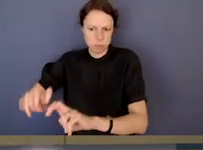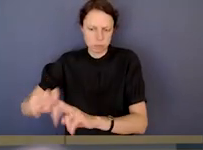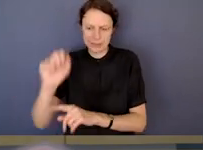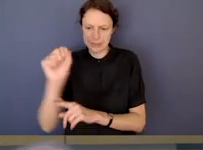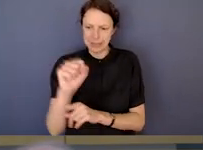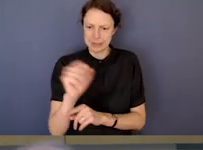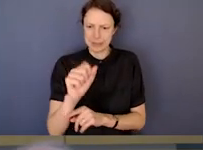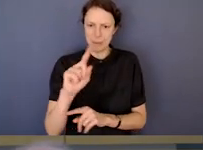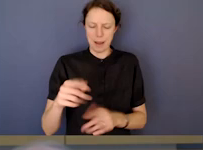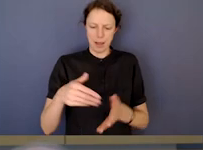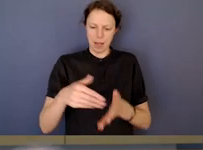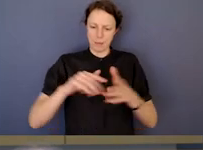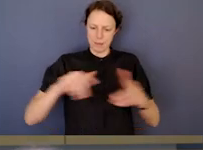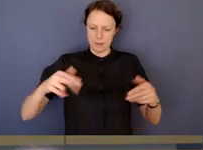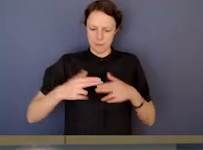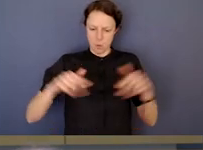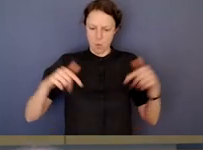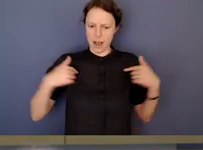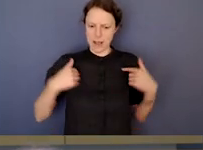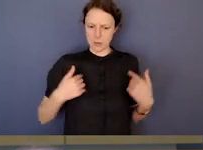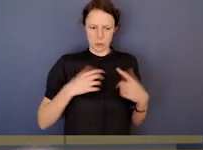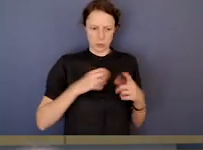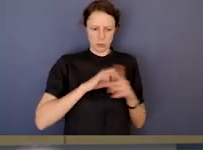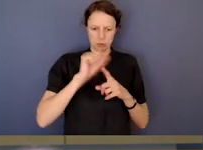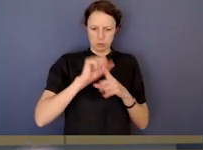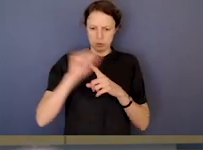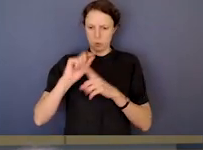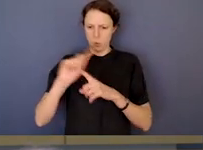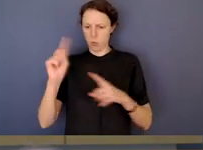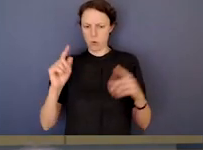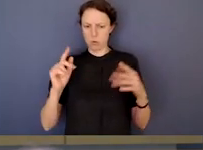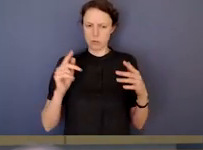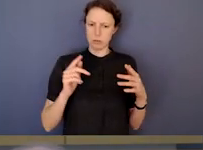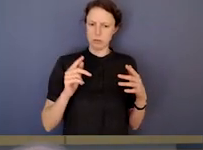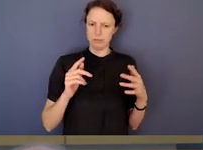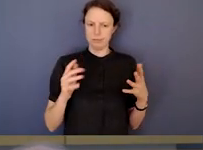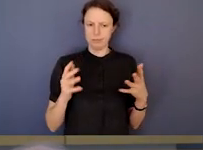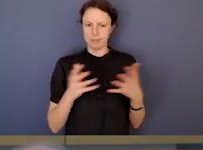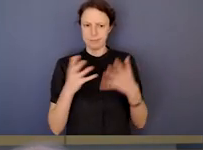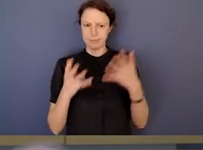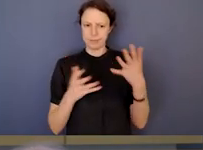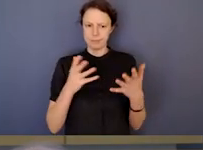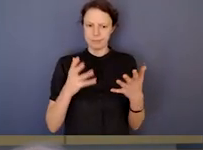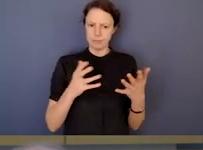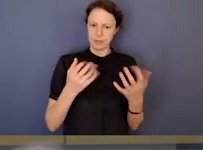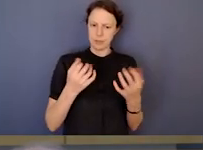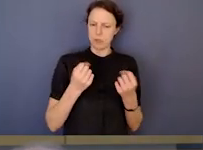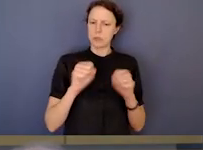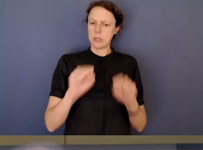But it helps as an organisation to sort of mark out the areas that we'll stream matters into.